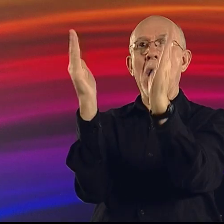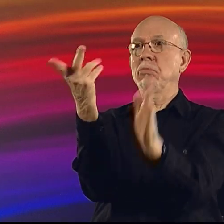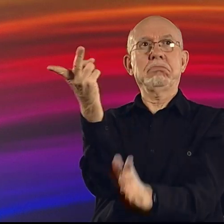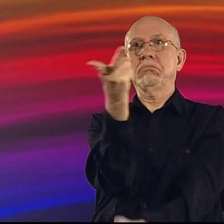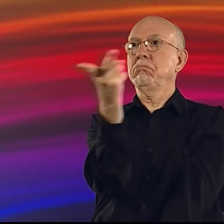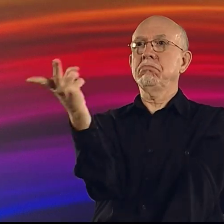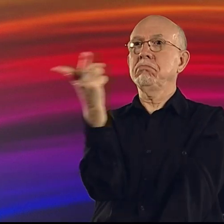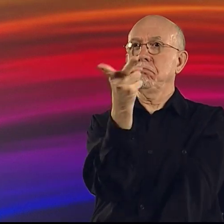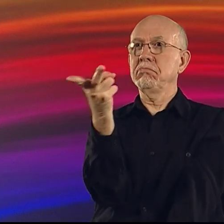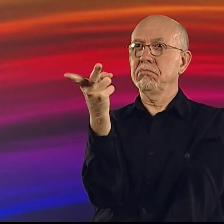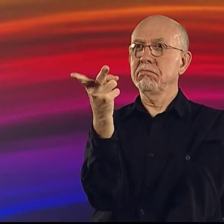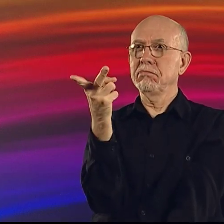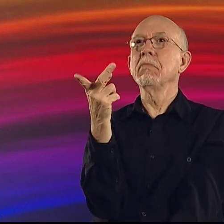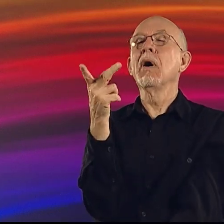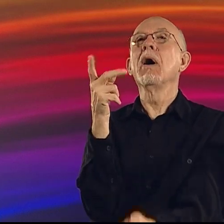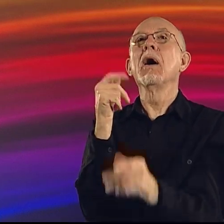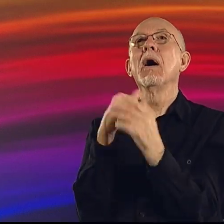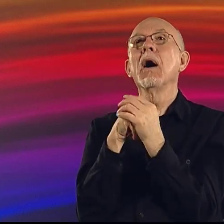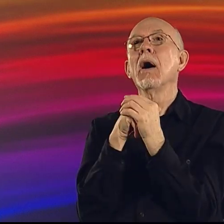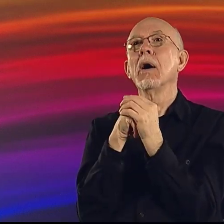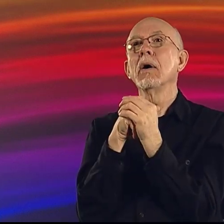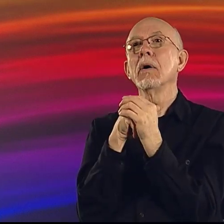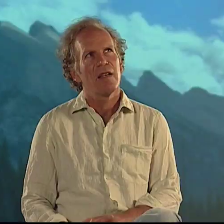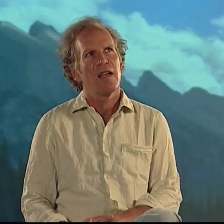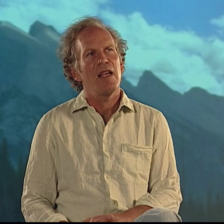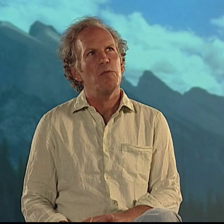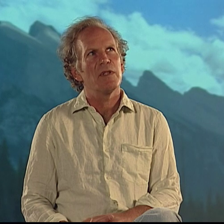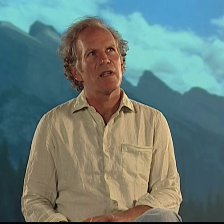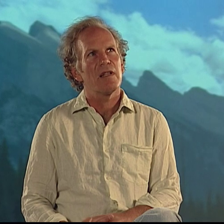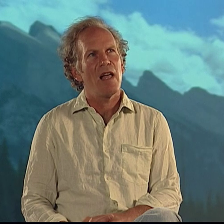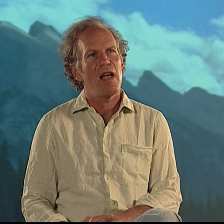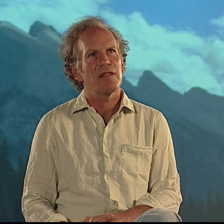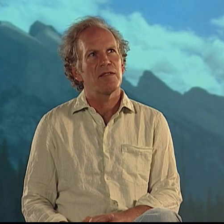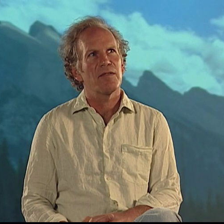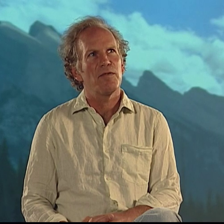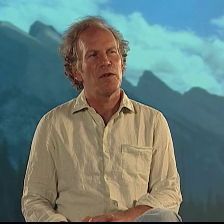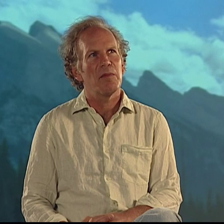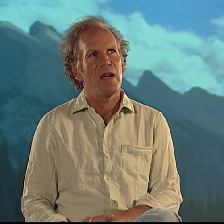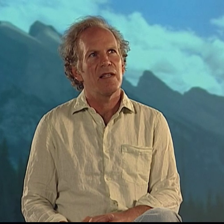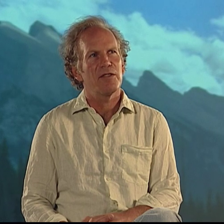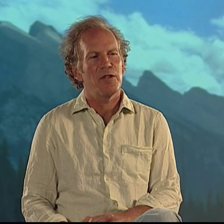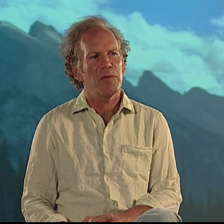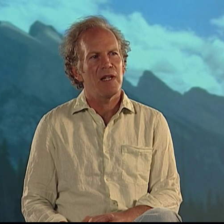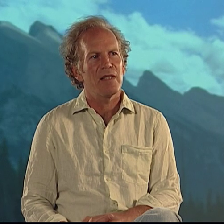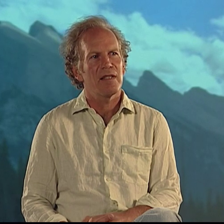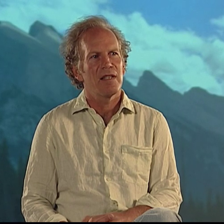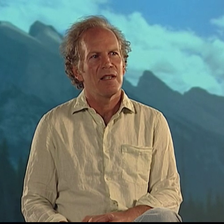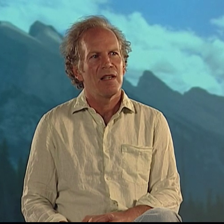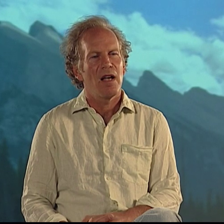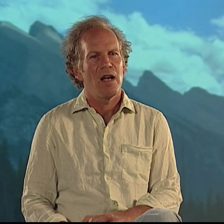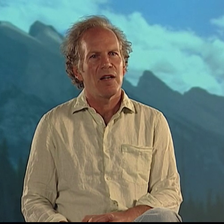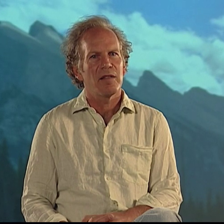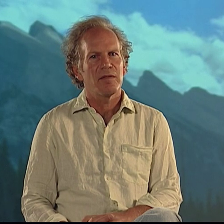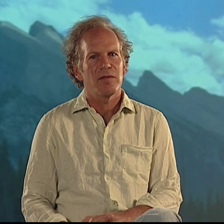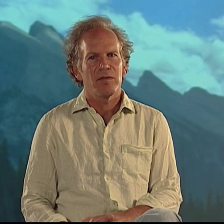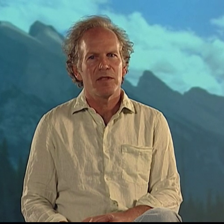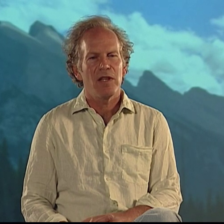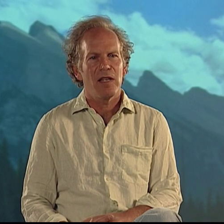I thought that we might just go and compare their styles. It was a class for my interpreting studies,